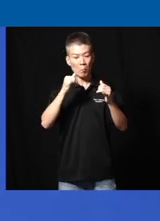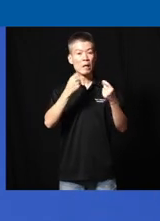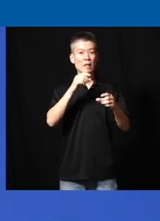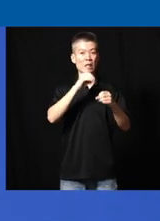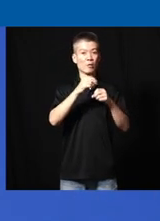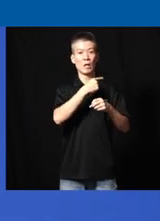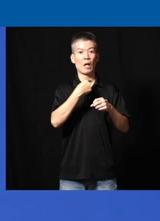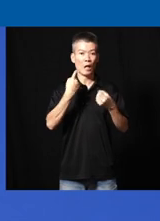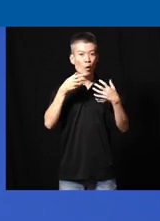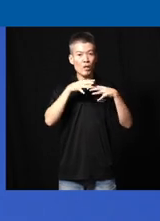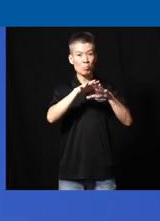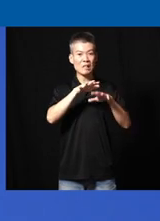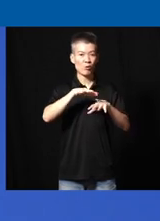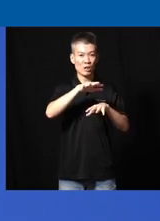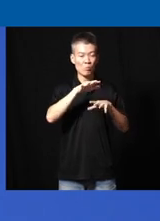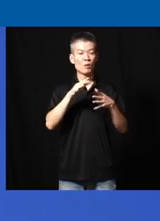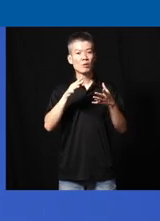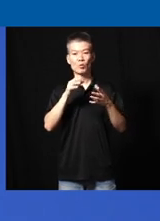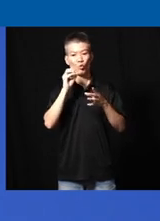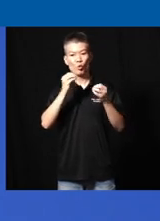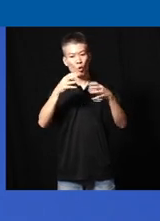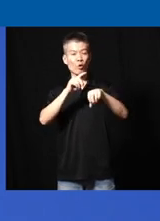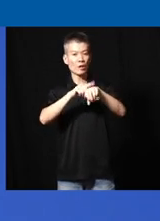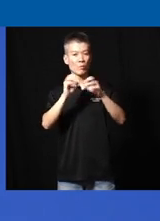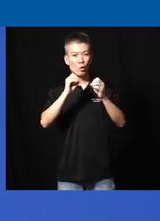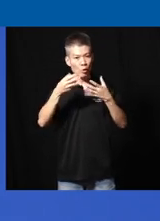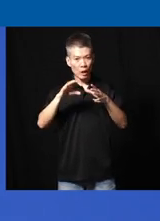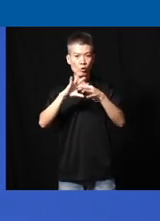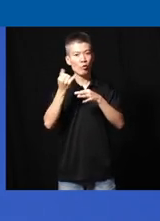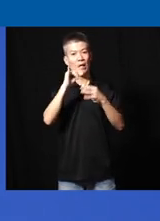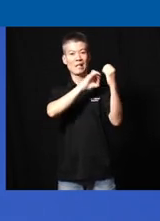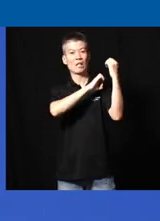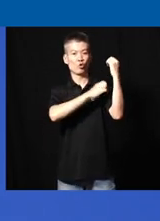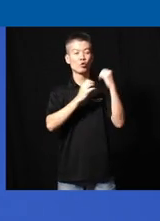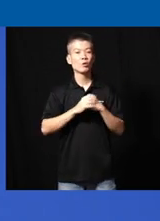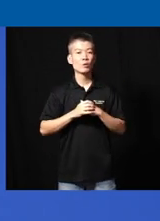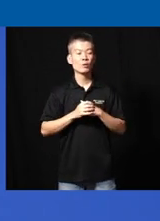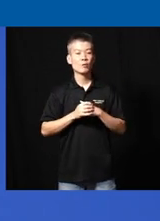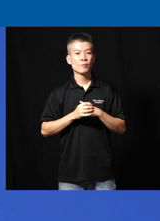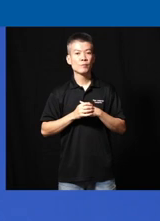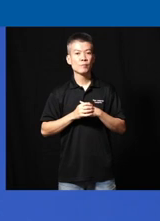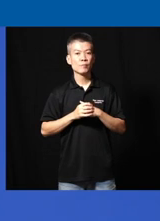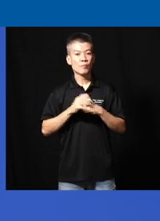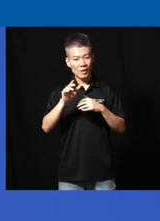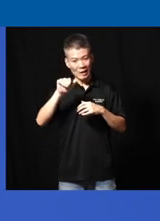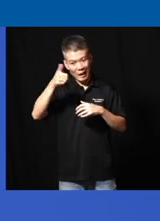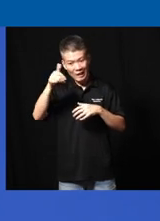in our immersive space no loss of time no loss of energy then of course uh the other space that we